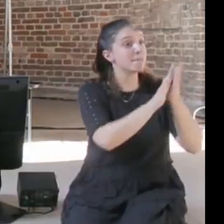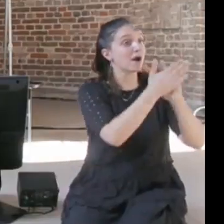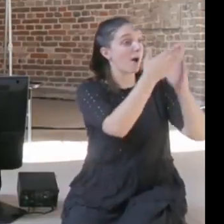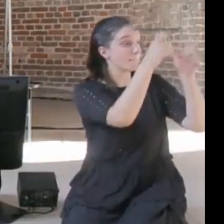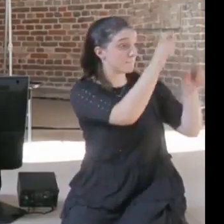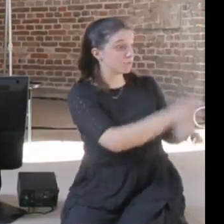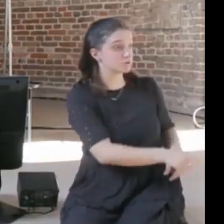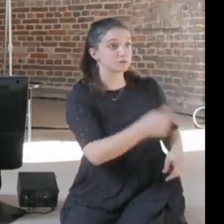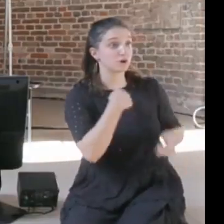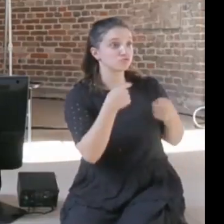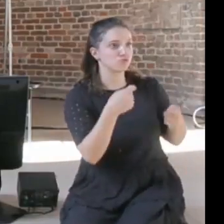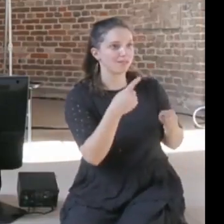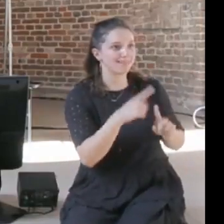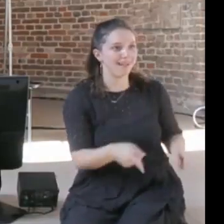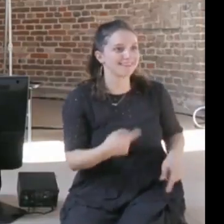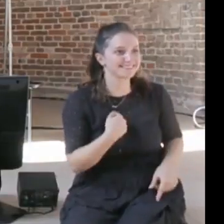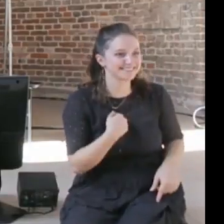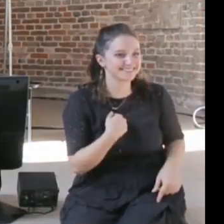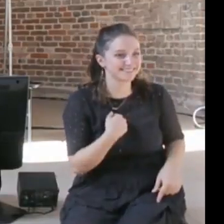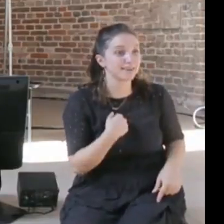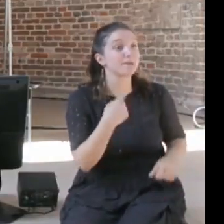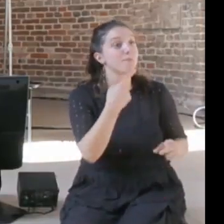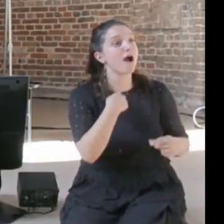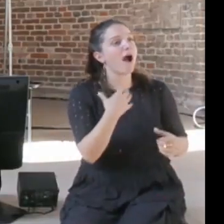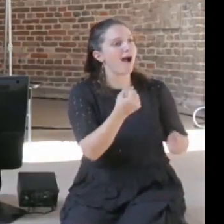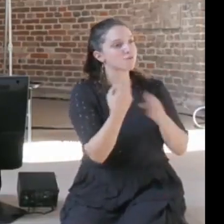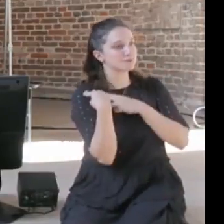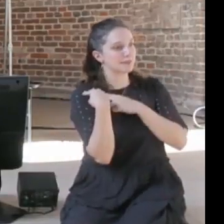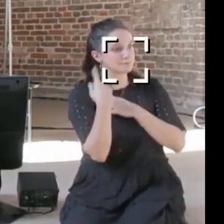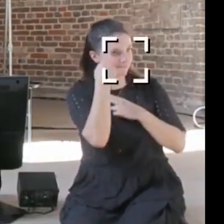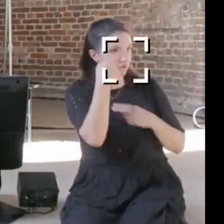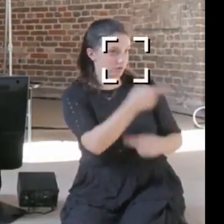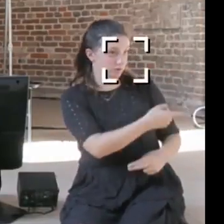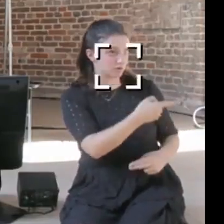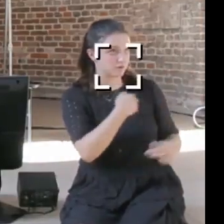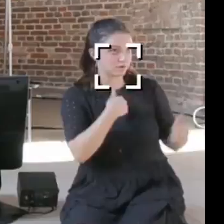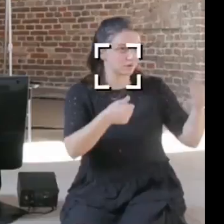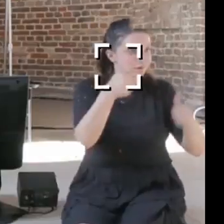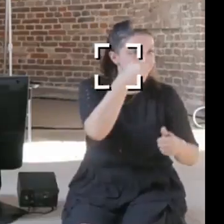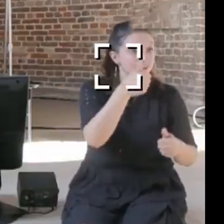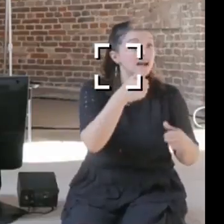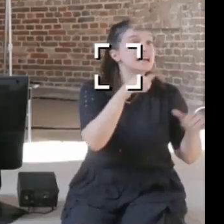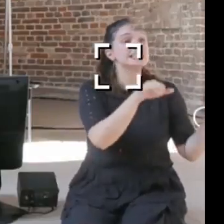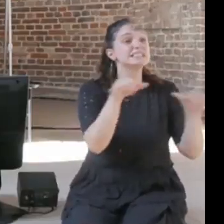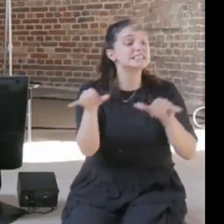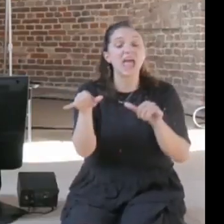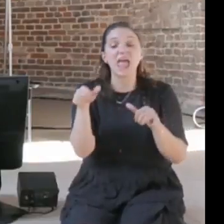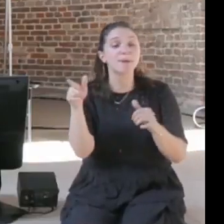responsible for the child, so if you create a font, if you create a machine, if you create